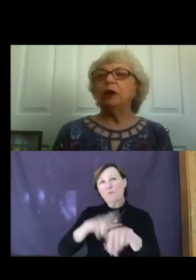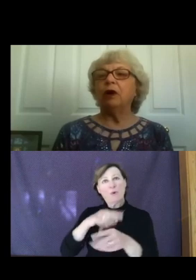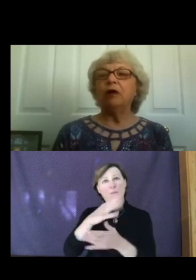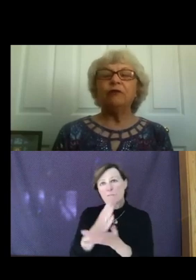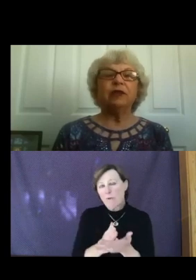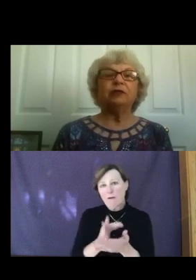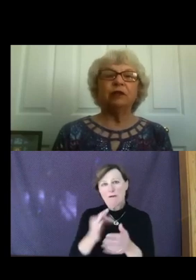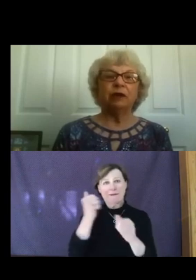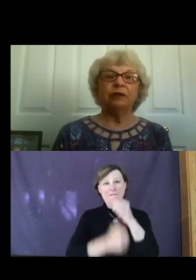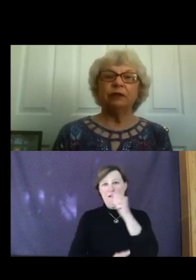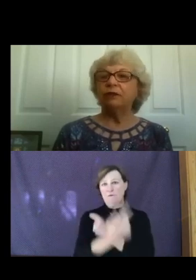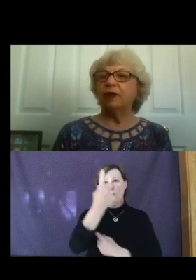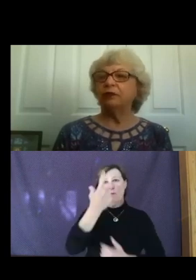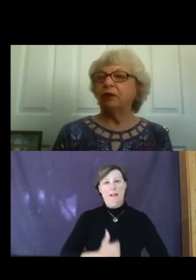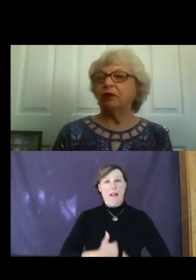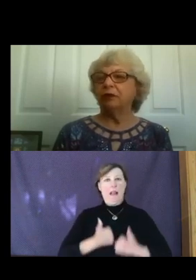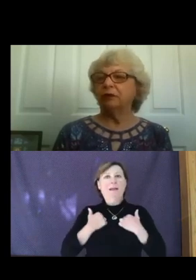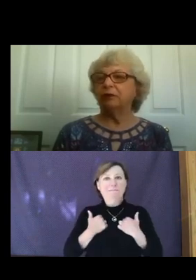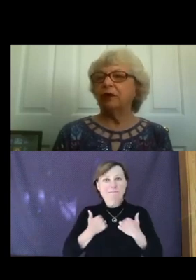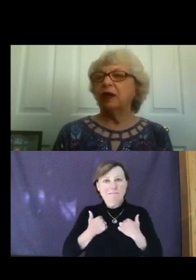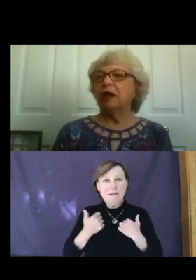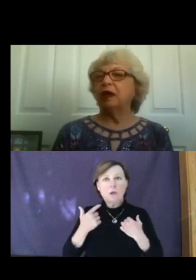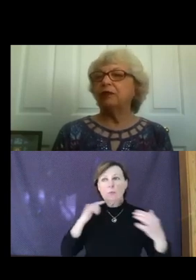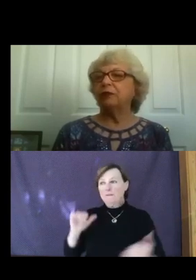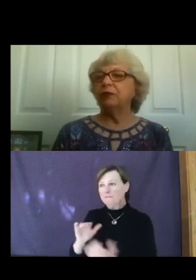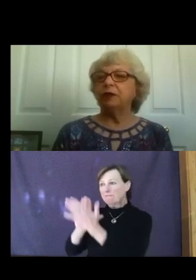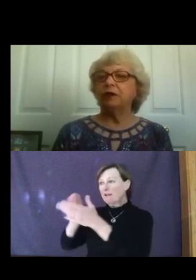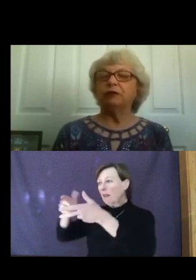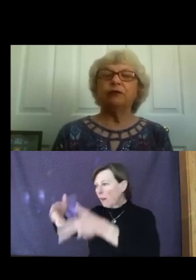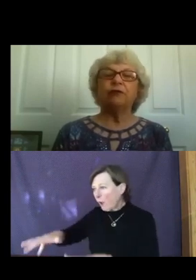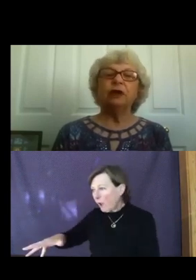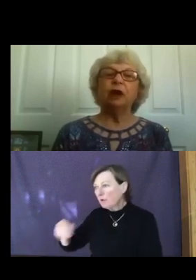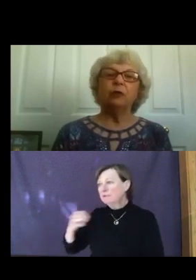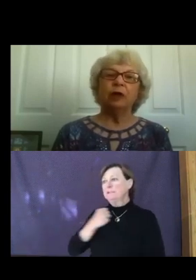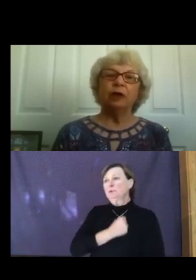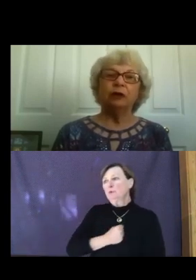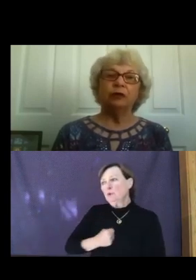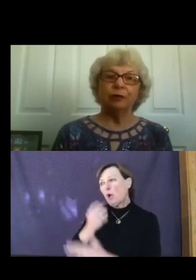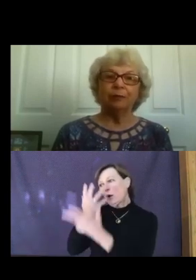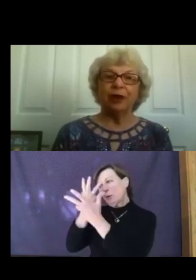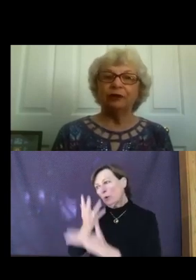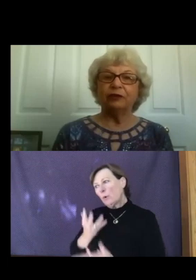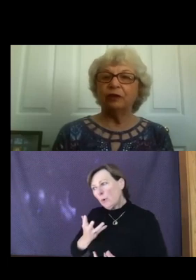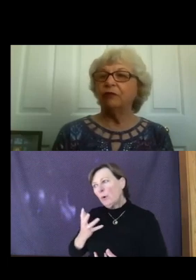all face losses and sorrows, and through these, find our way to compassion for